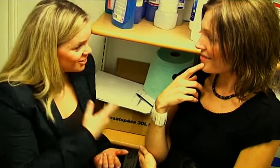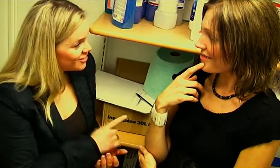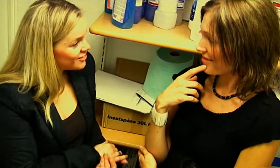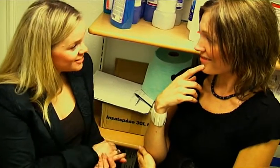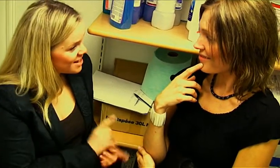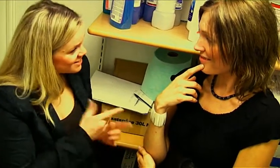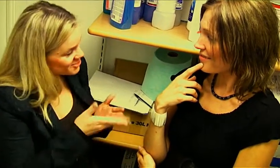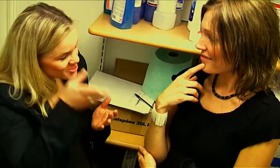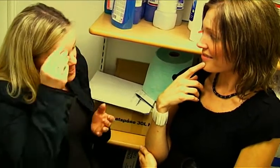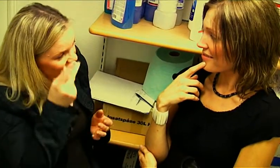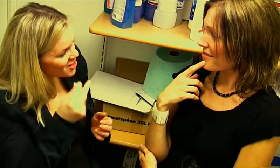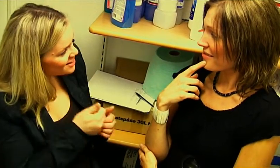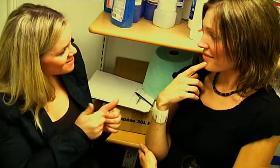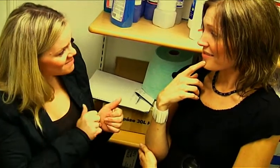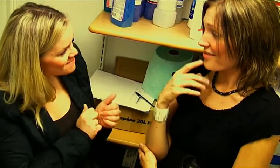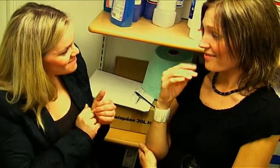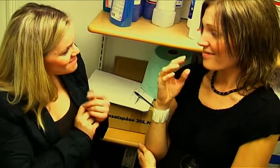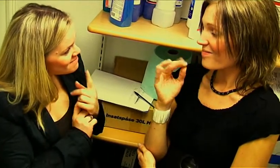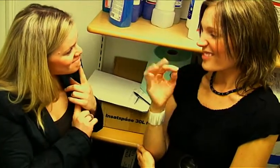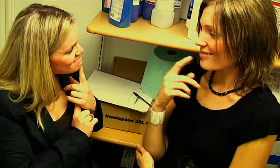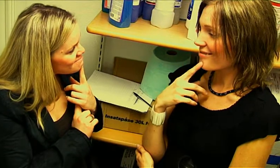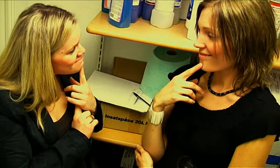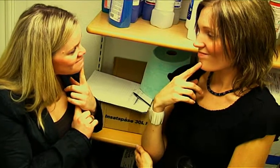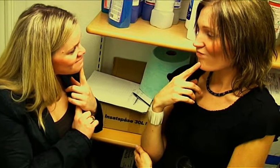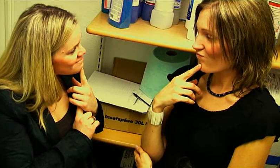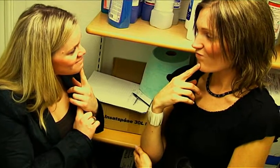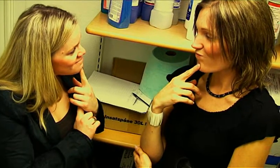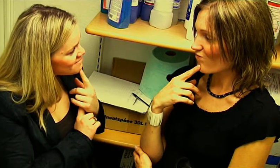It is maybe not so stupid to be handicapped. Right.